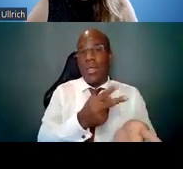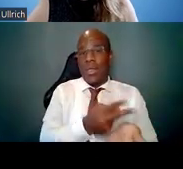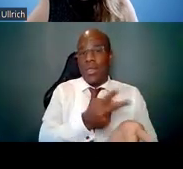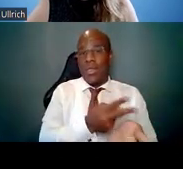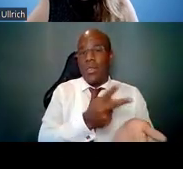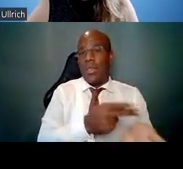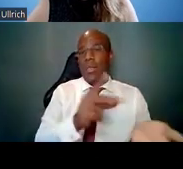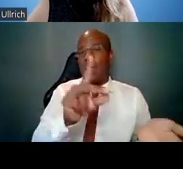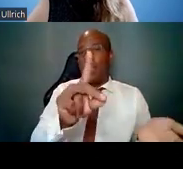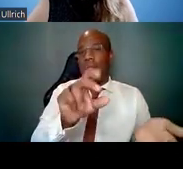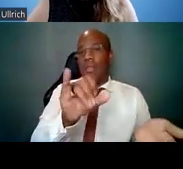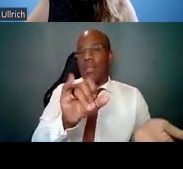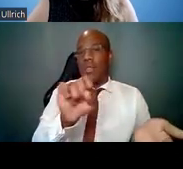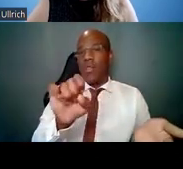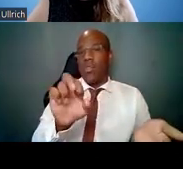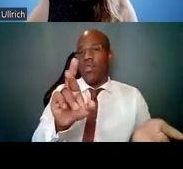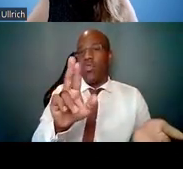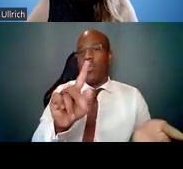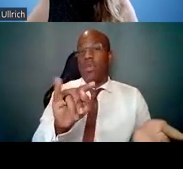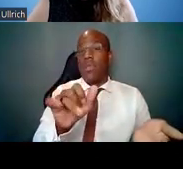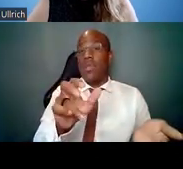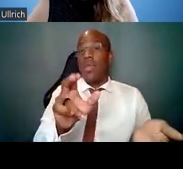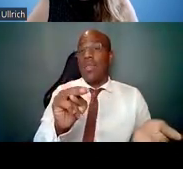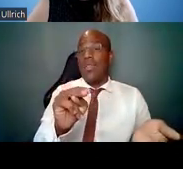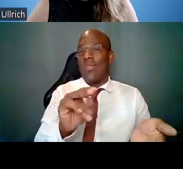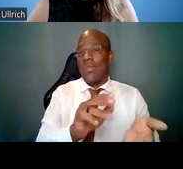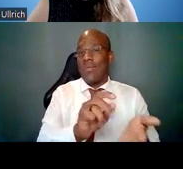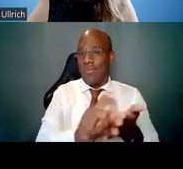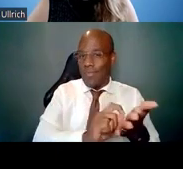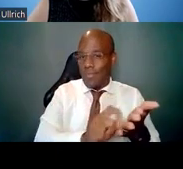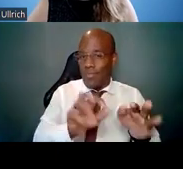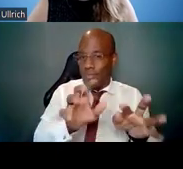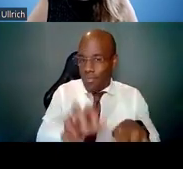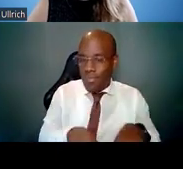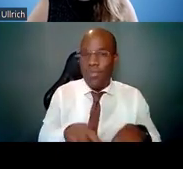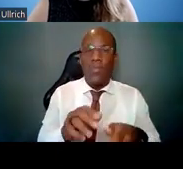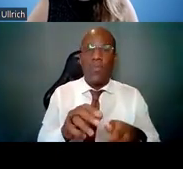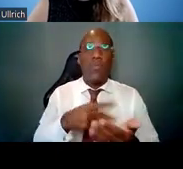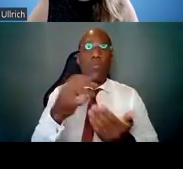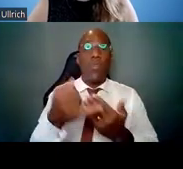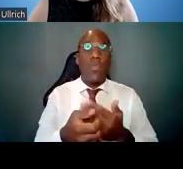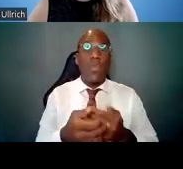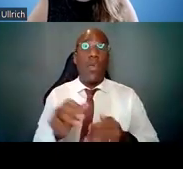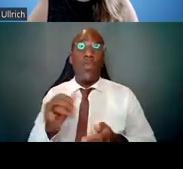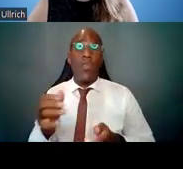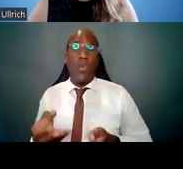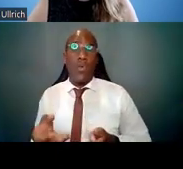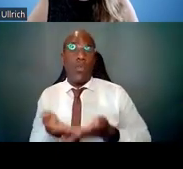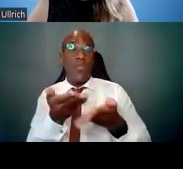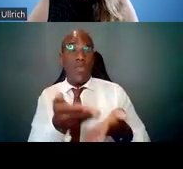and it actually provides some funds for the completion of the dissertation research,